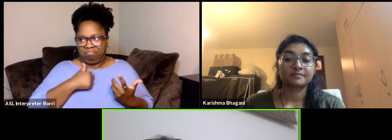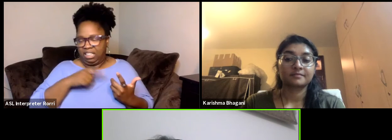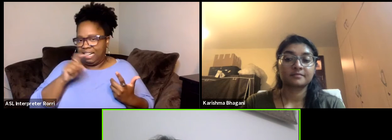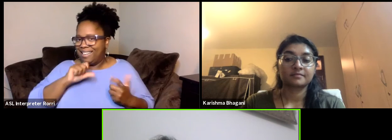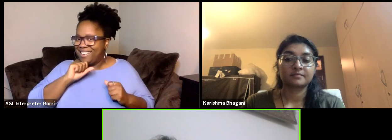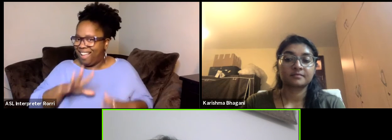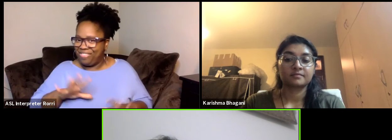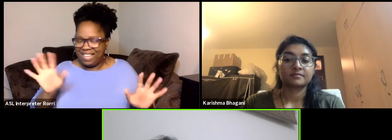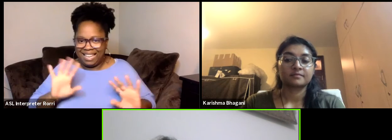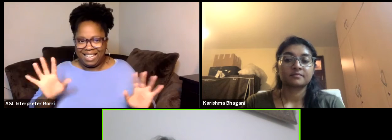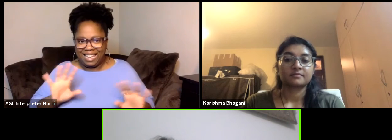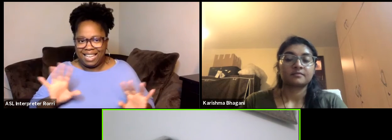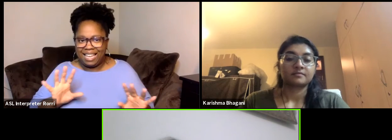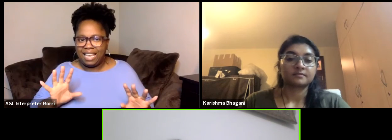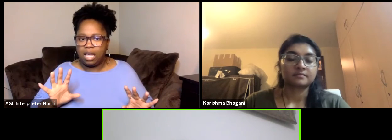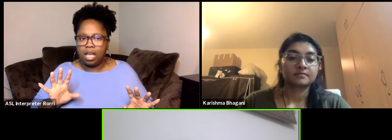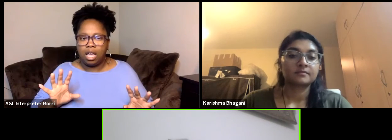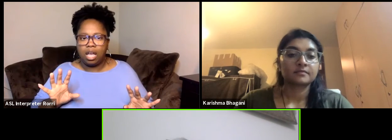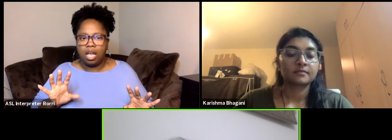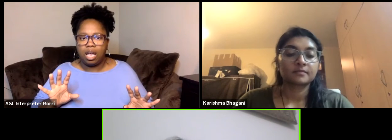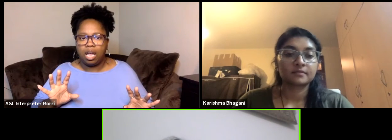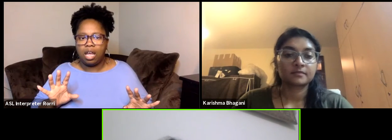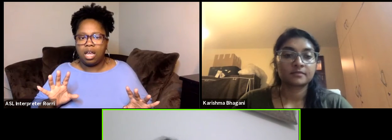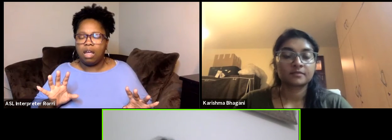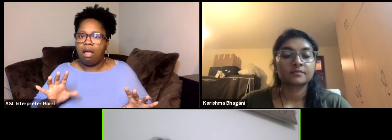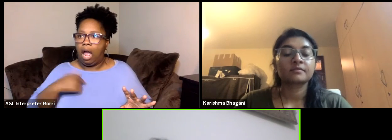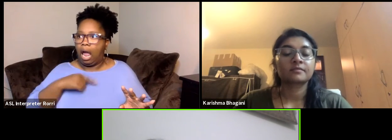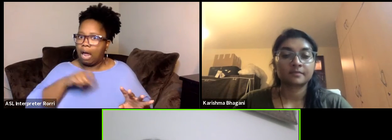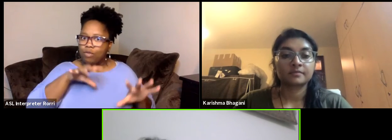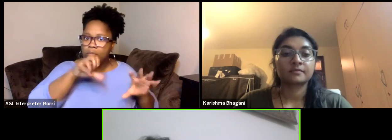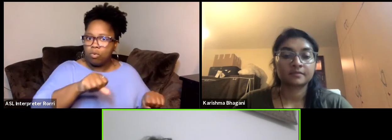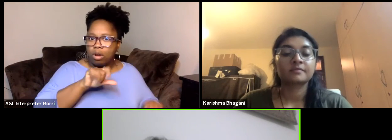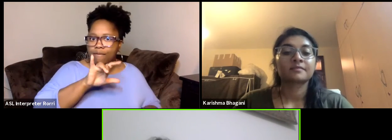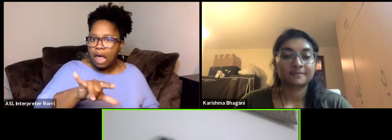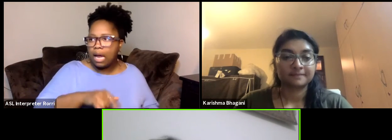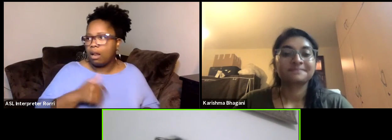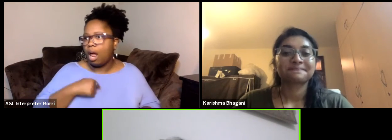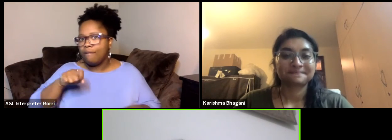I didn't have to deal with flight booking, hotel payment,